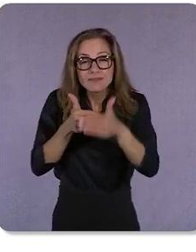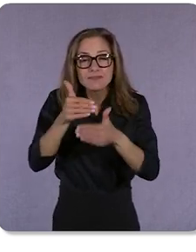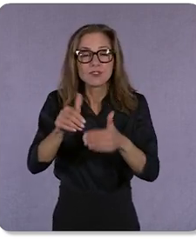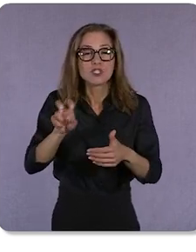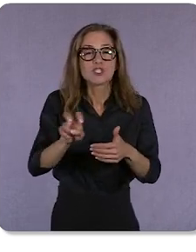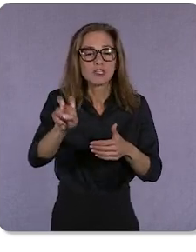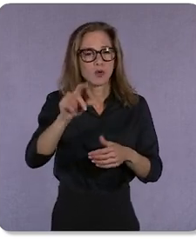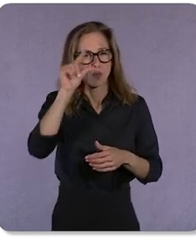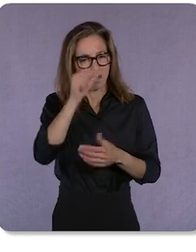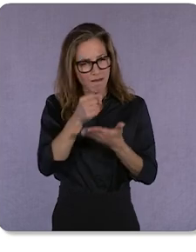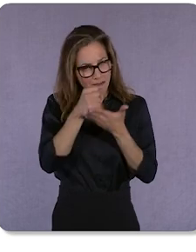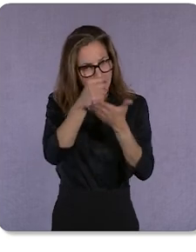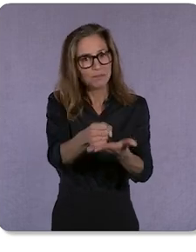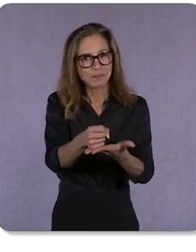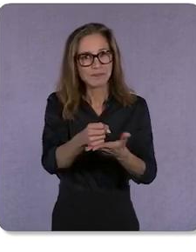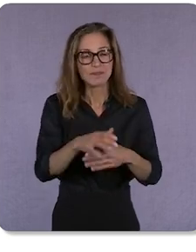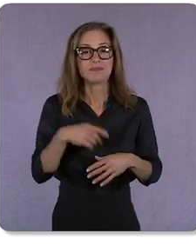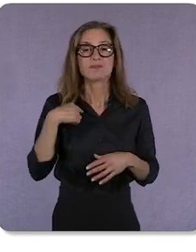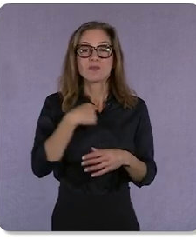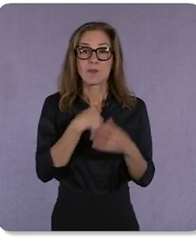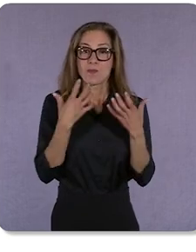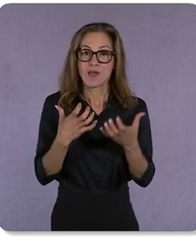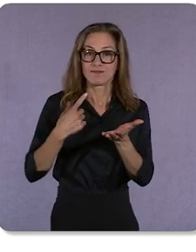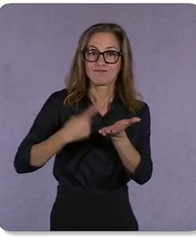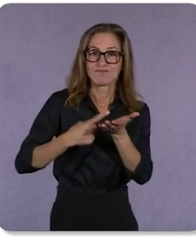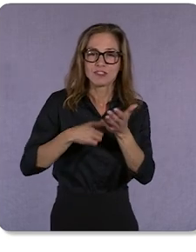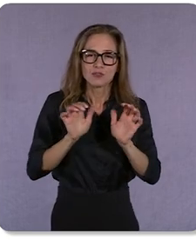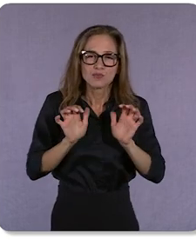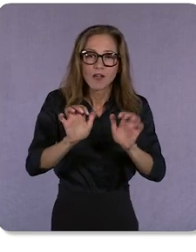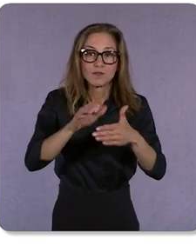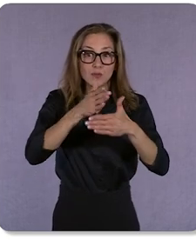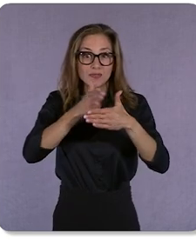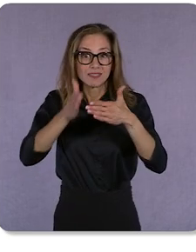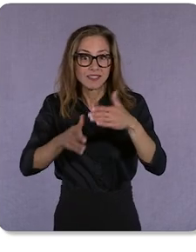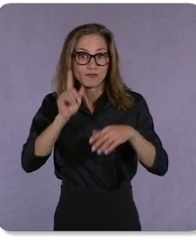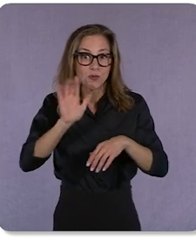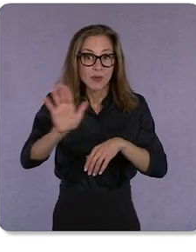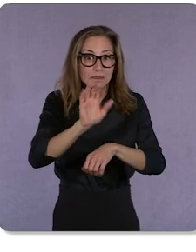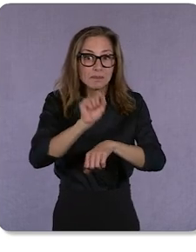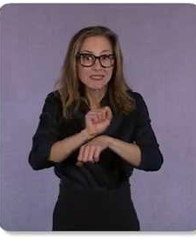Next, to talk about driving more results for your business, I’d like to introduce Tina Weyand.